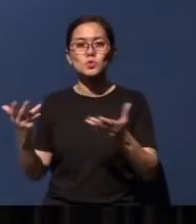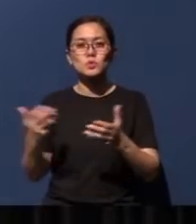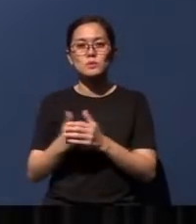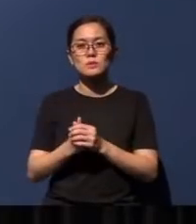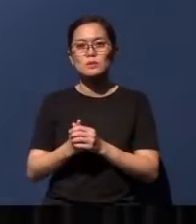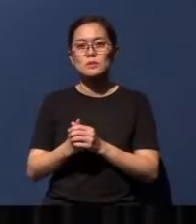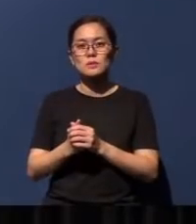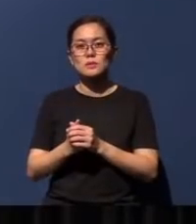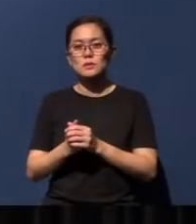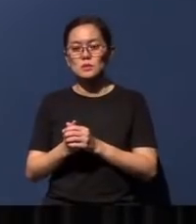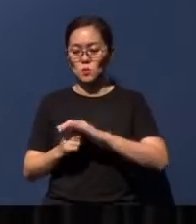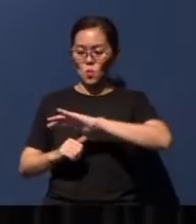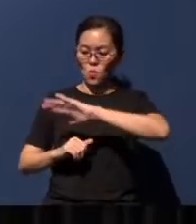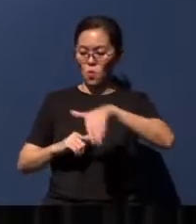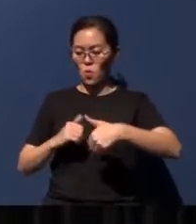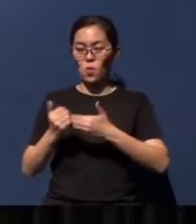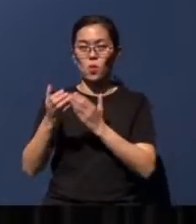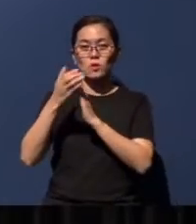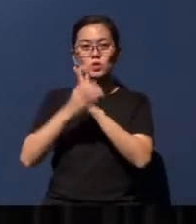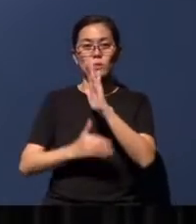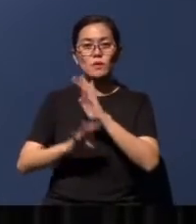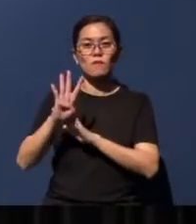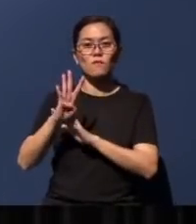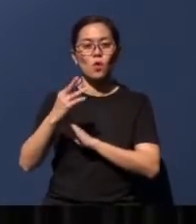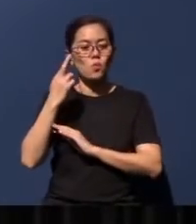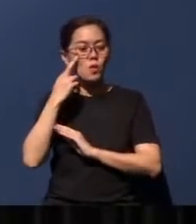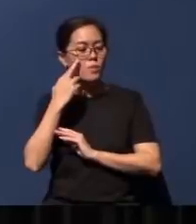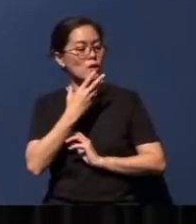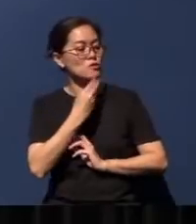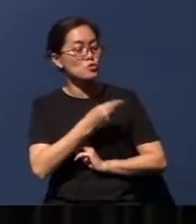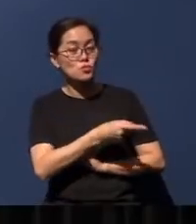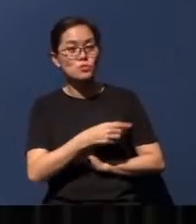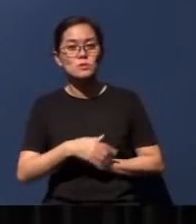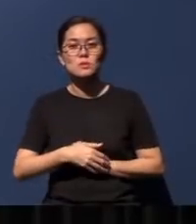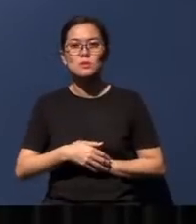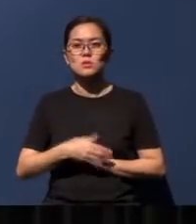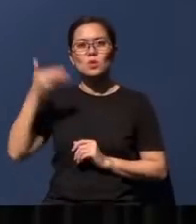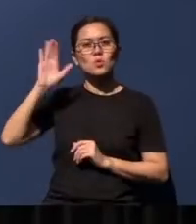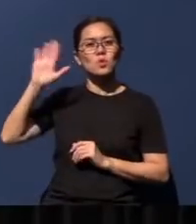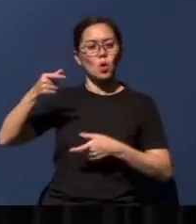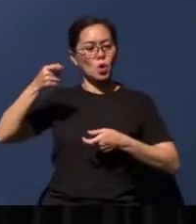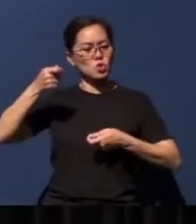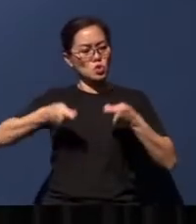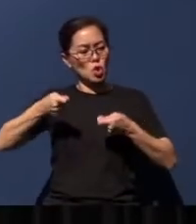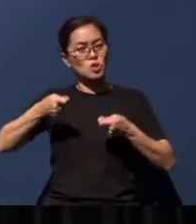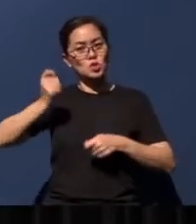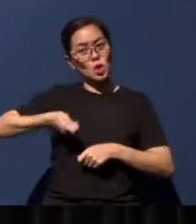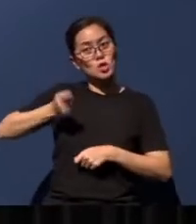rest of chapter 4 to remind the Jews that God's judgment and discipline always had a purpose to it.